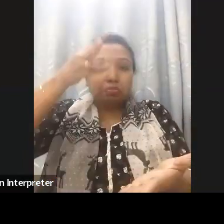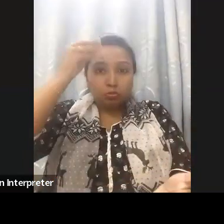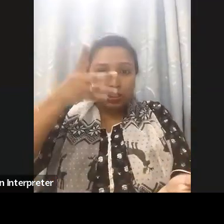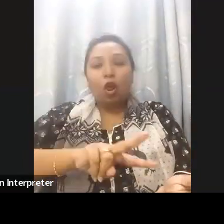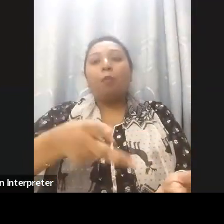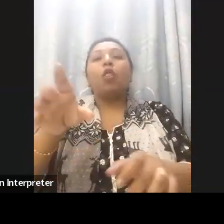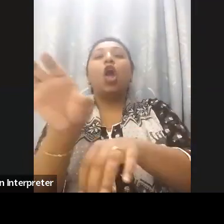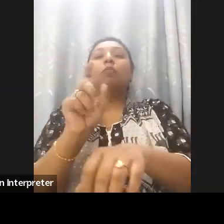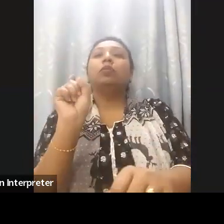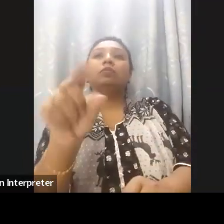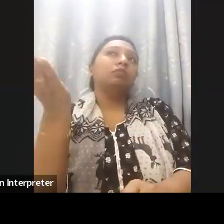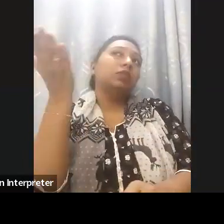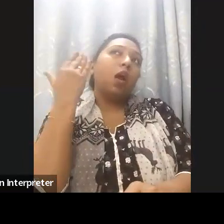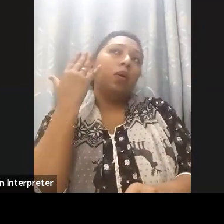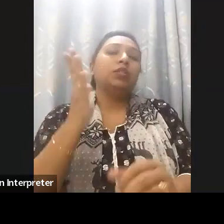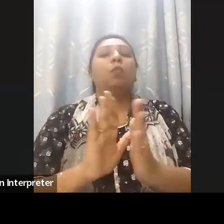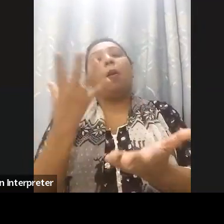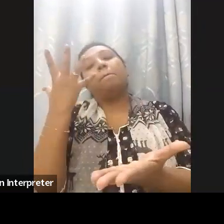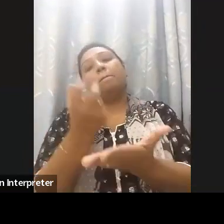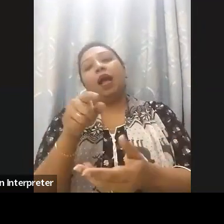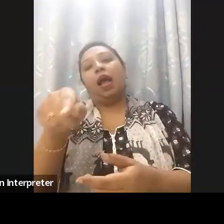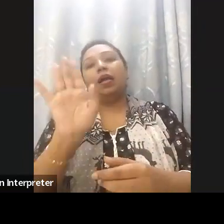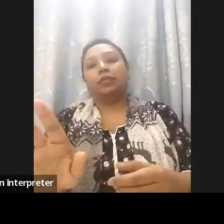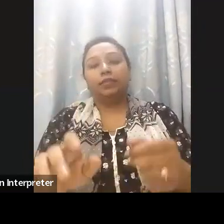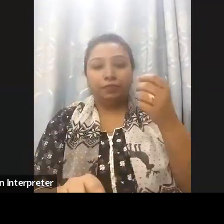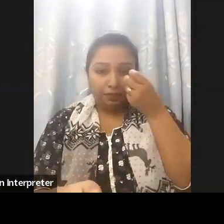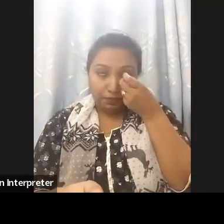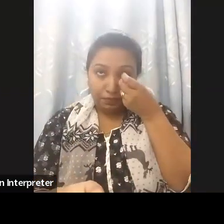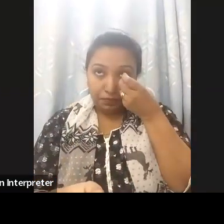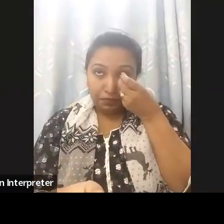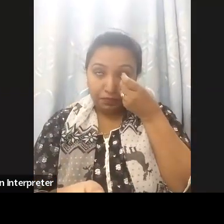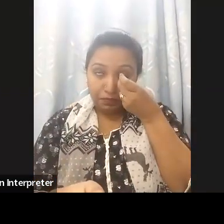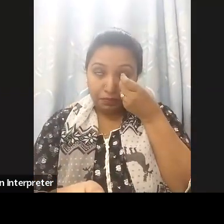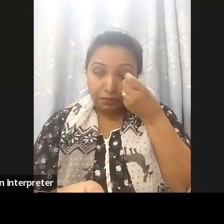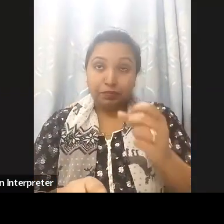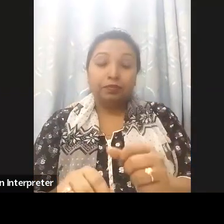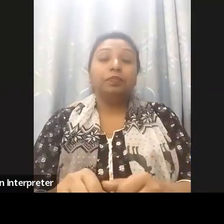national curriculum textbook board have embraced these initiatives producing and distributing